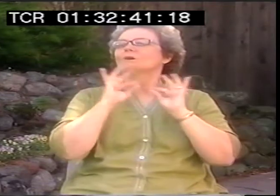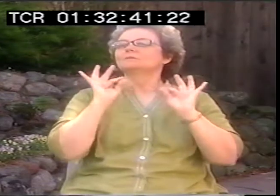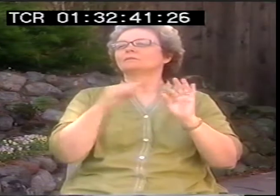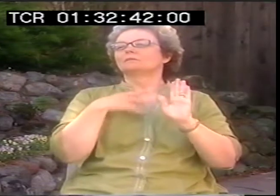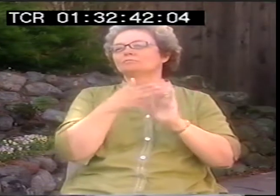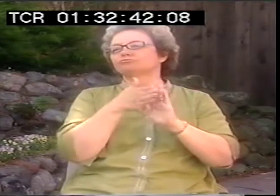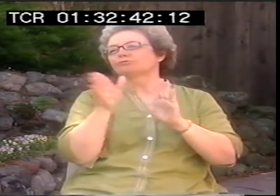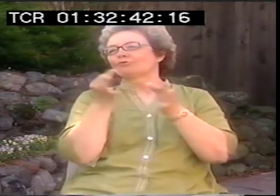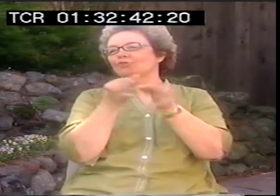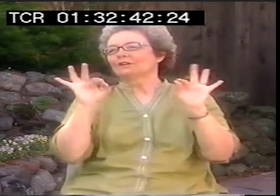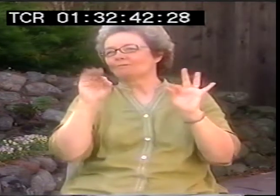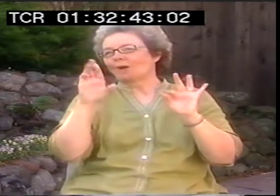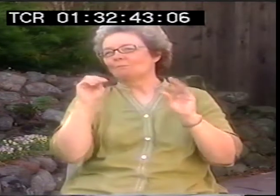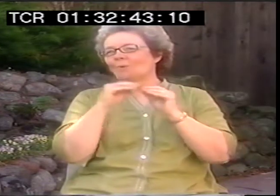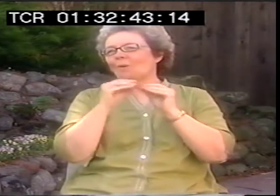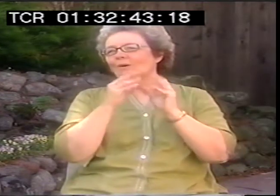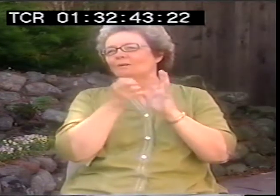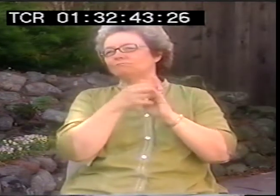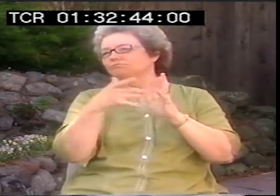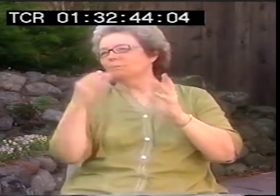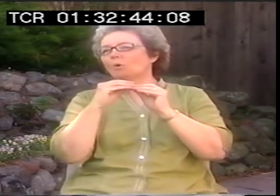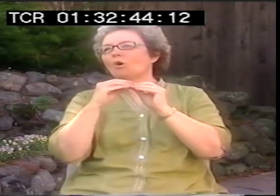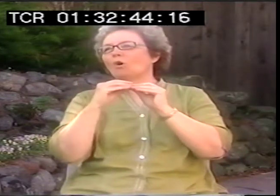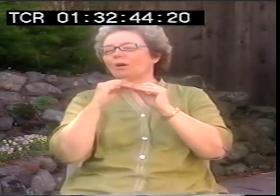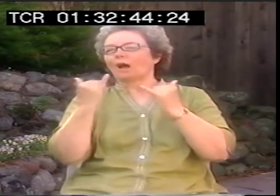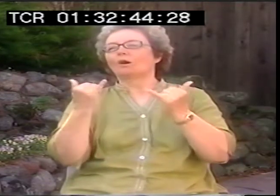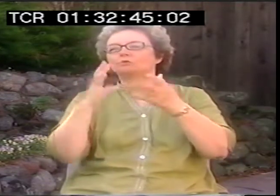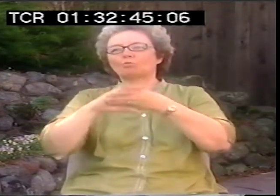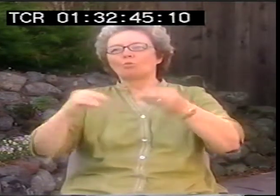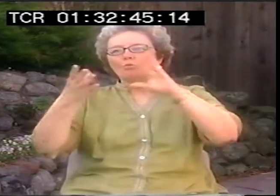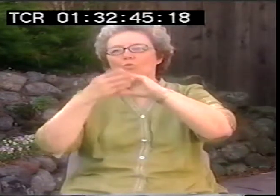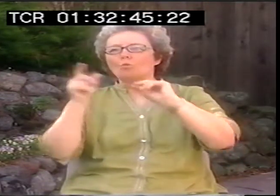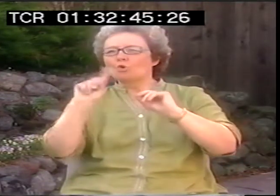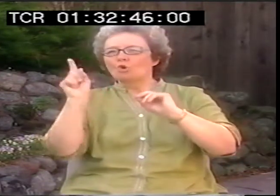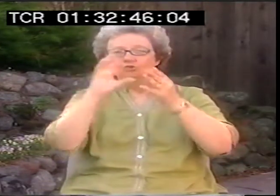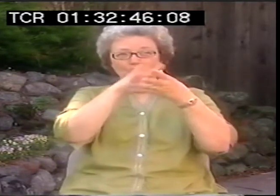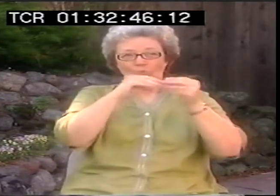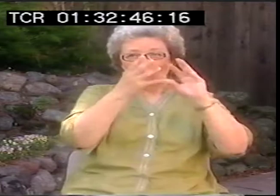And later on, they become more free form.